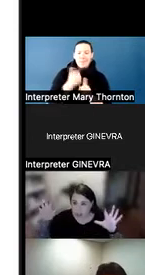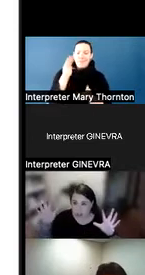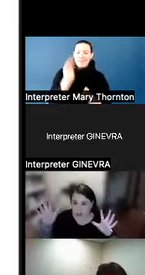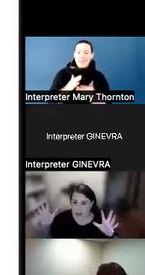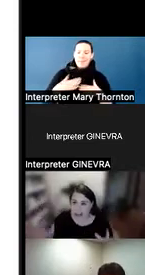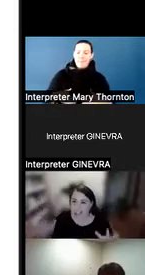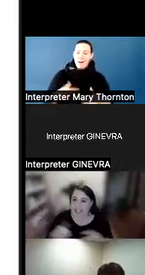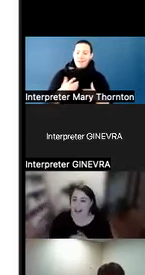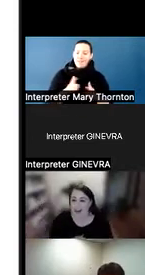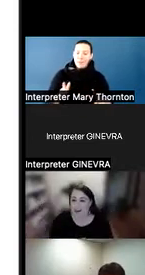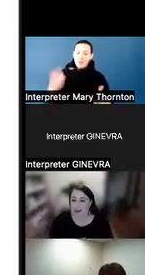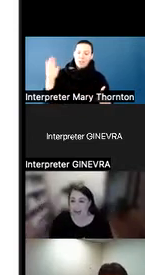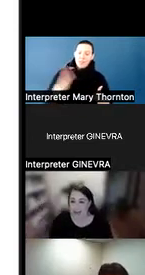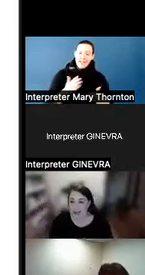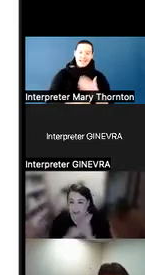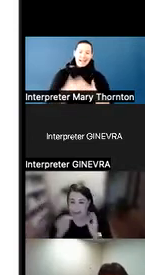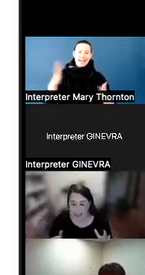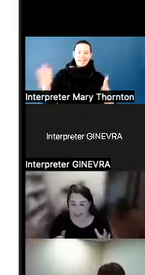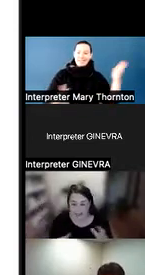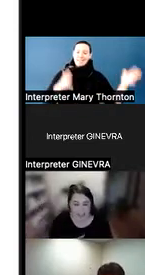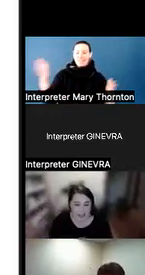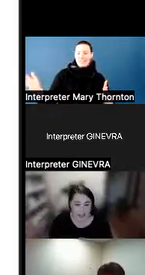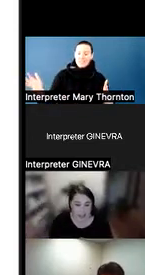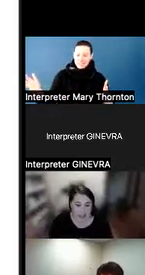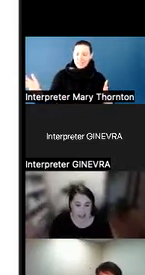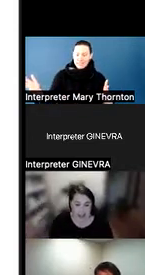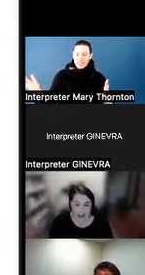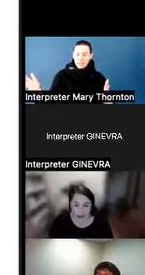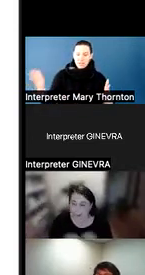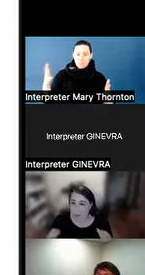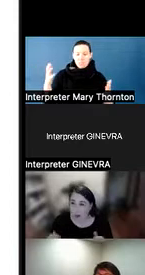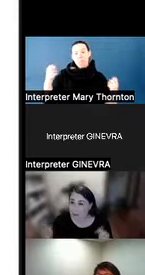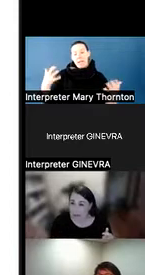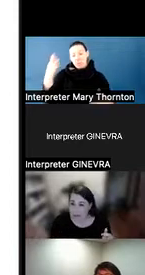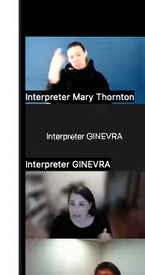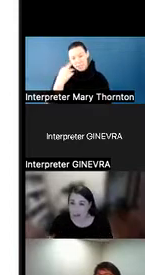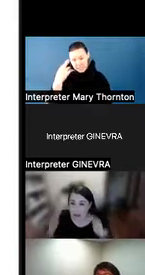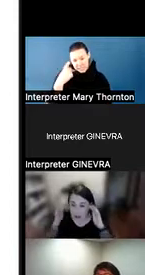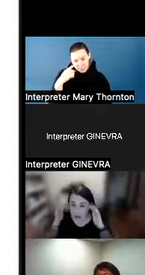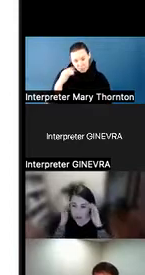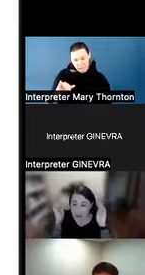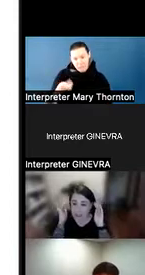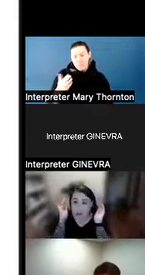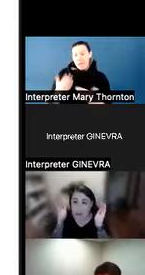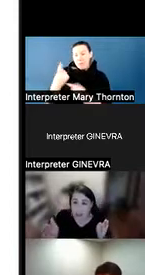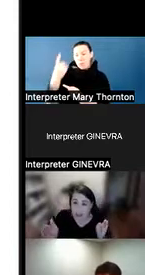with their hands. And there's a variety of reasons for that, but one may be that they're so focused on what